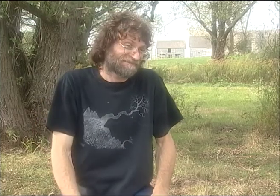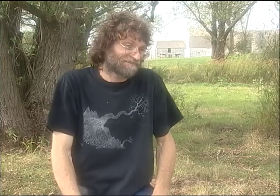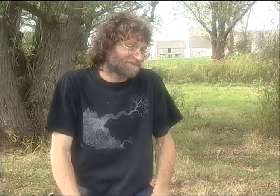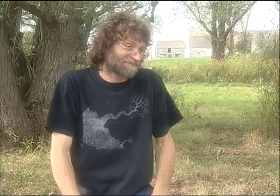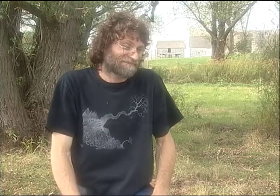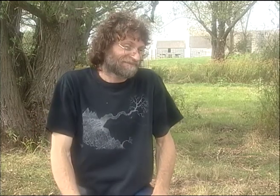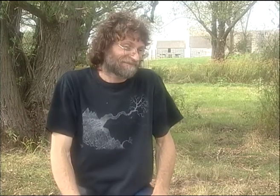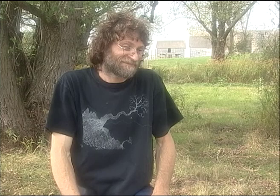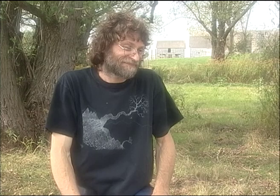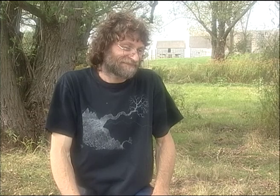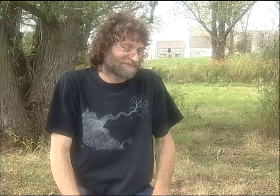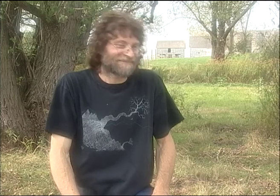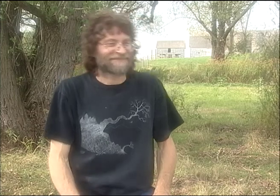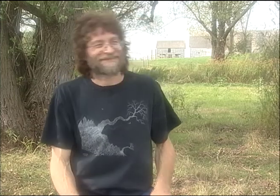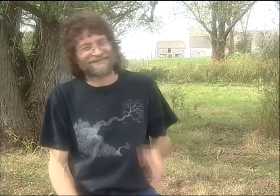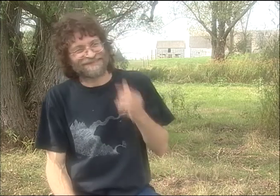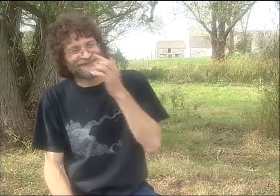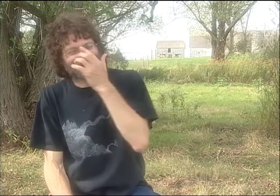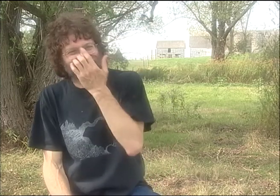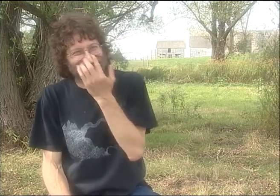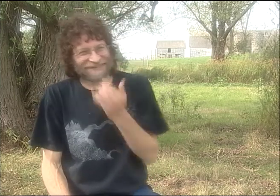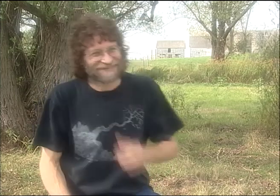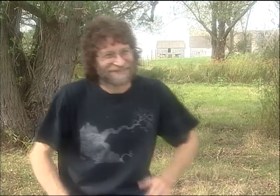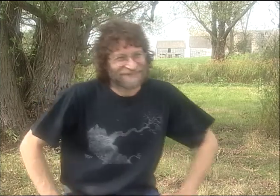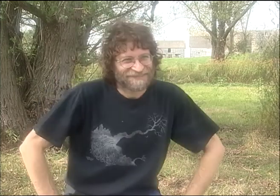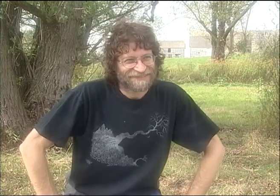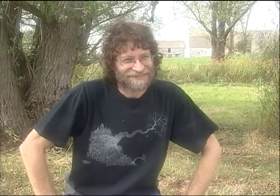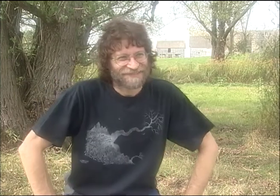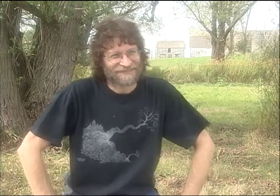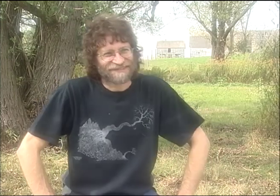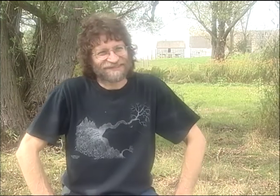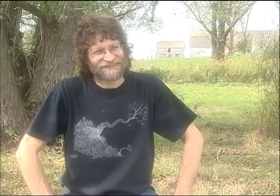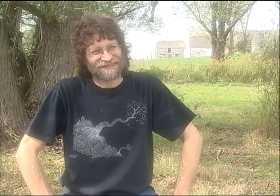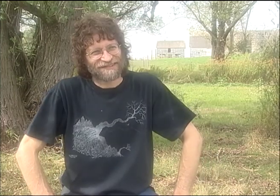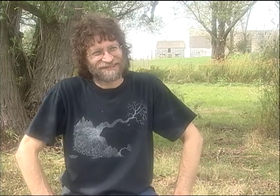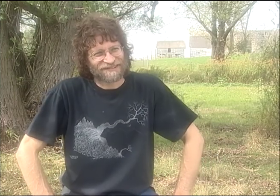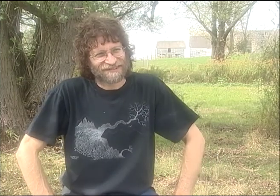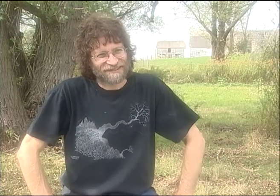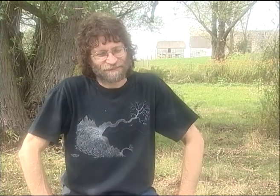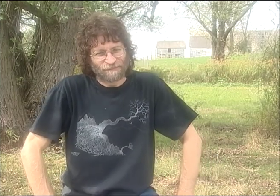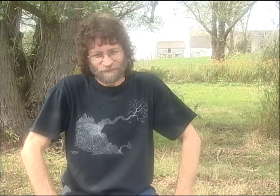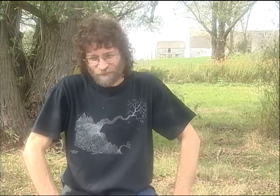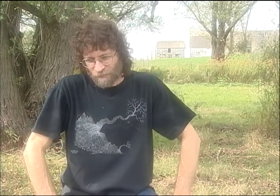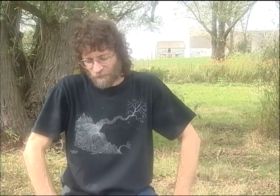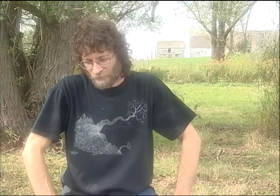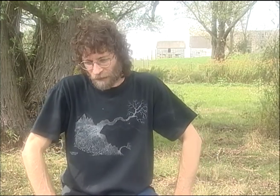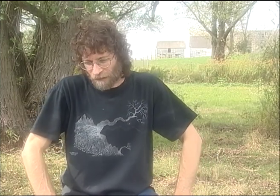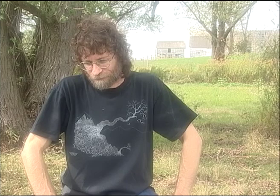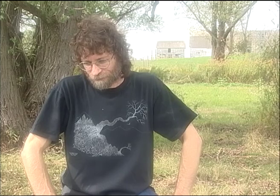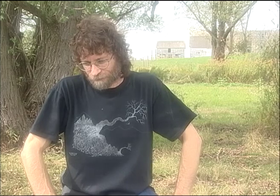LEAVING ME TO LICK MY WOUNDS. AND THAT WAS THAT. WHAT COULD I SAY?